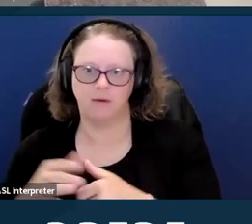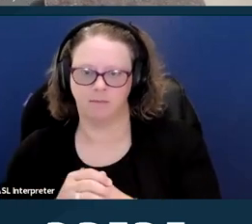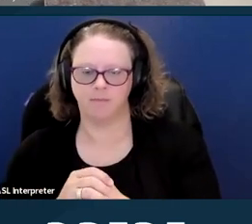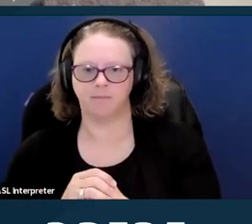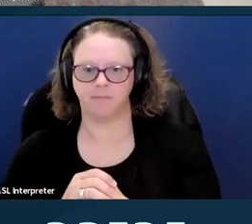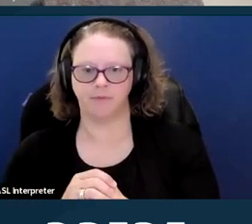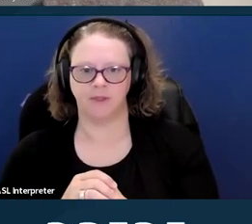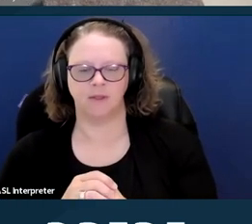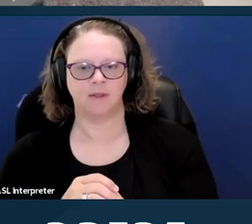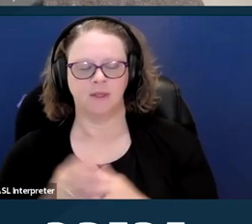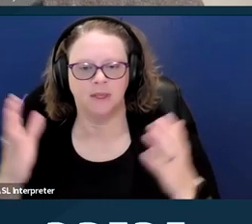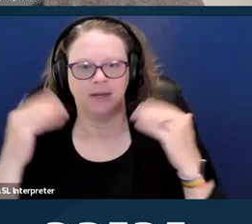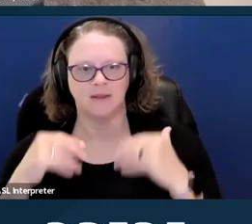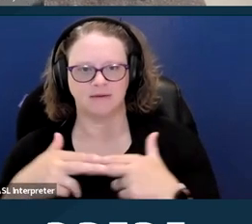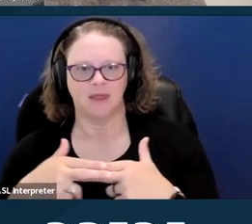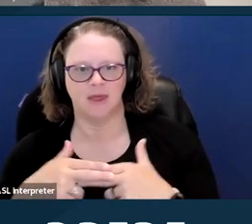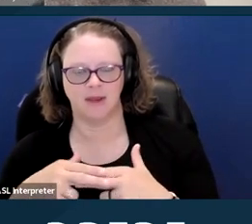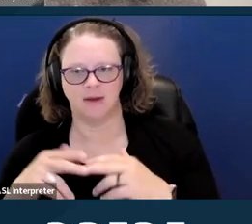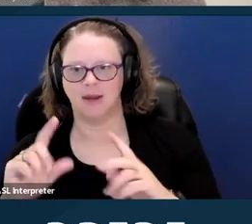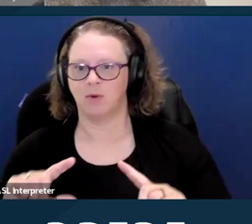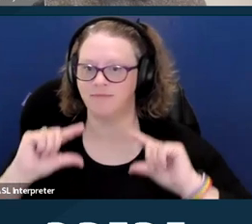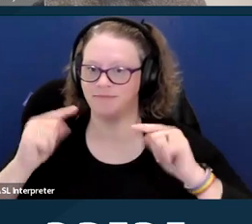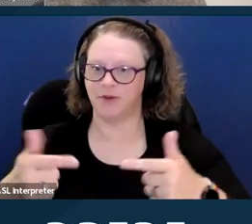Next slide, please, and I'll hand it back over to Amanda.